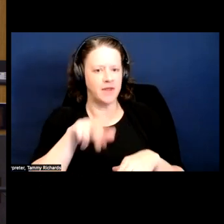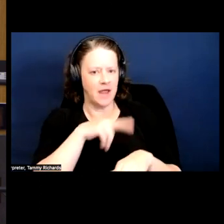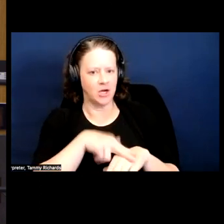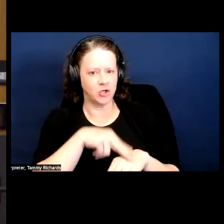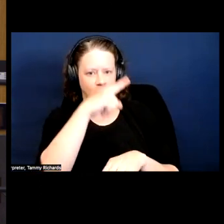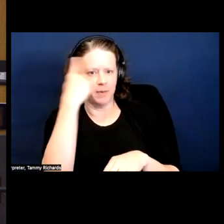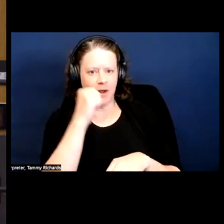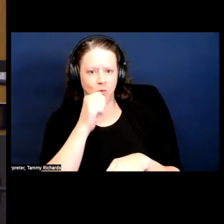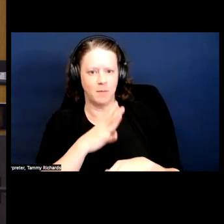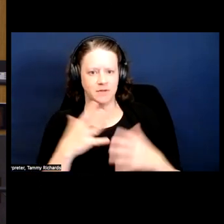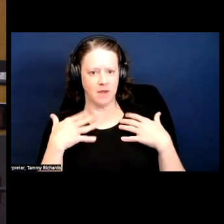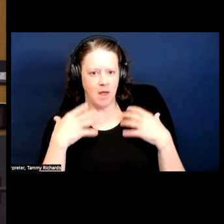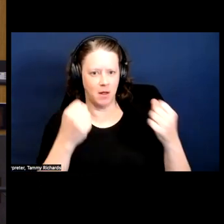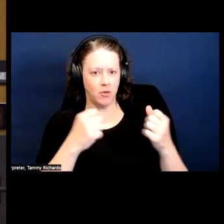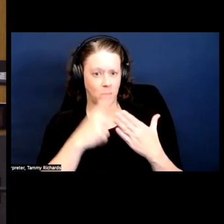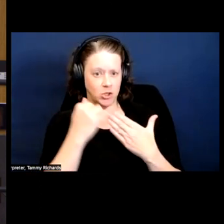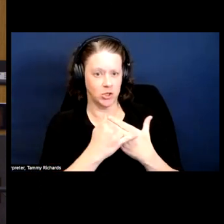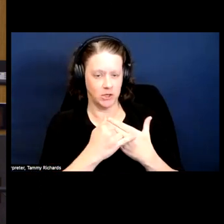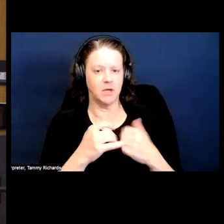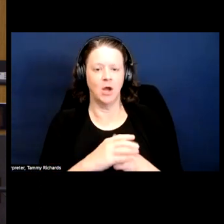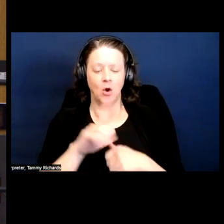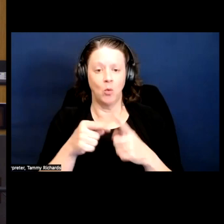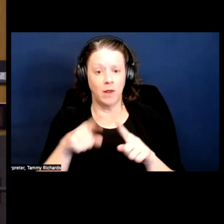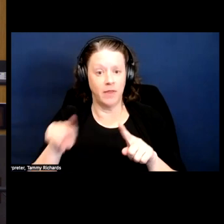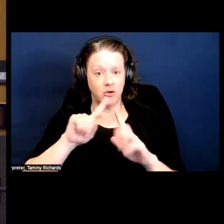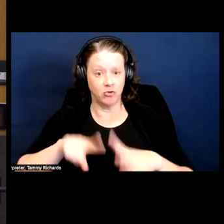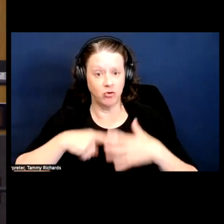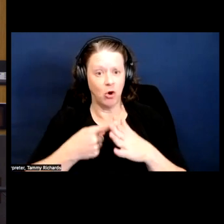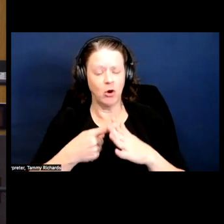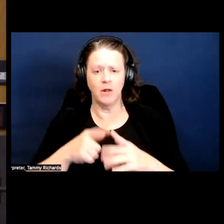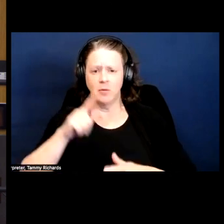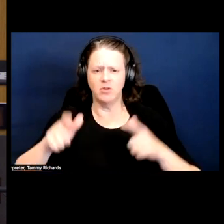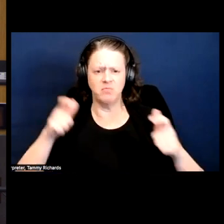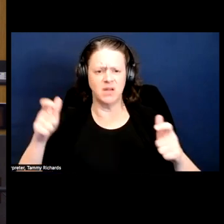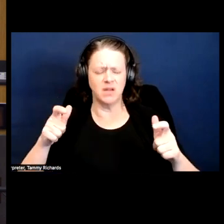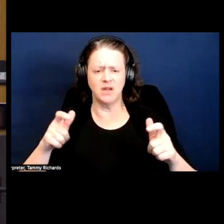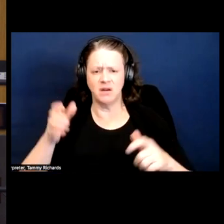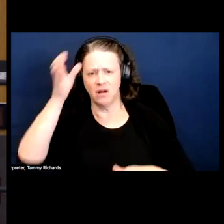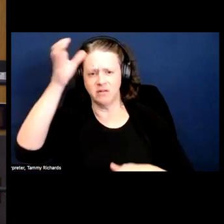Yeah, so the National Black Women's Health Project had this concept of self-help and